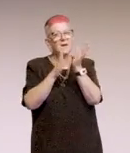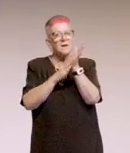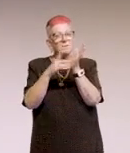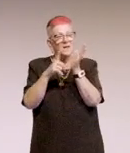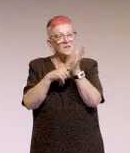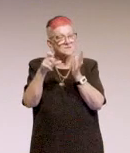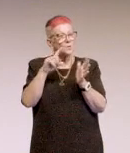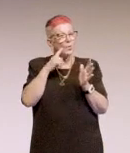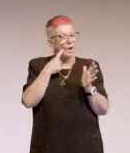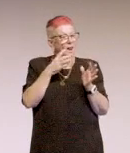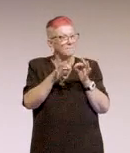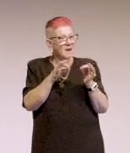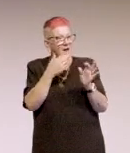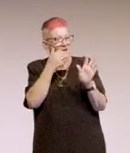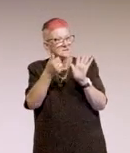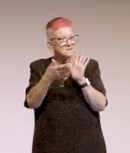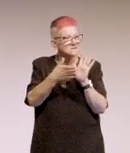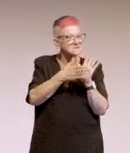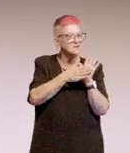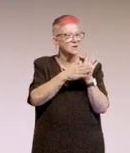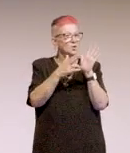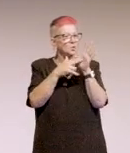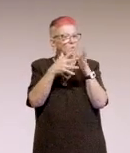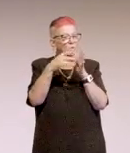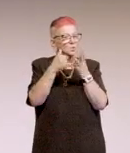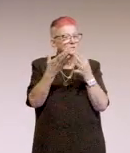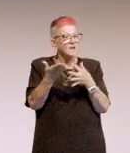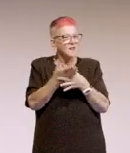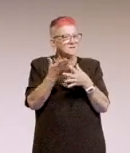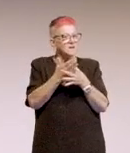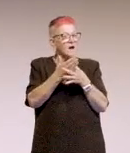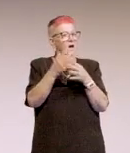So we plan to use that on stickers, on the newsletters that they send out. Banners.